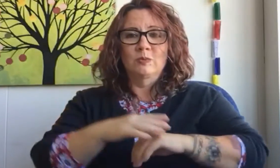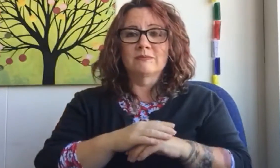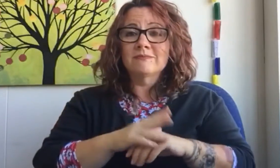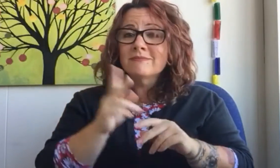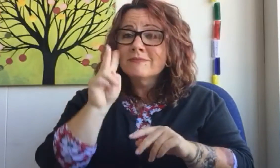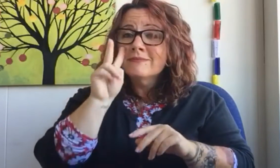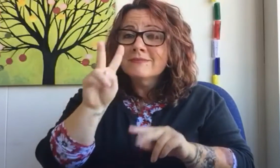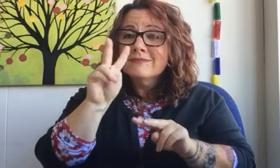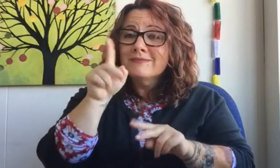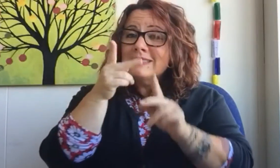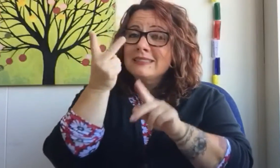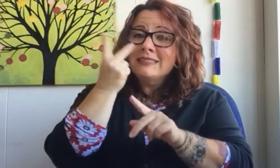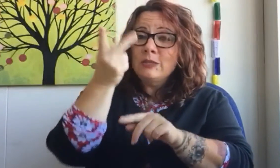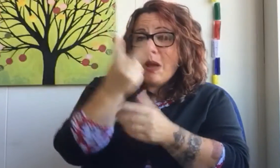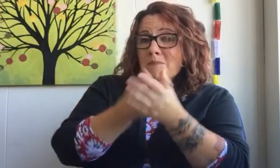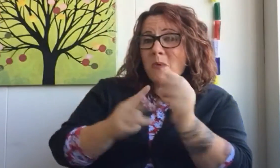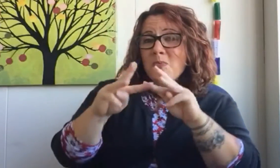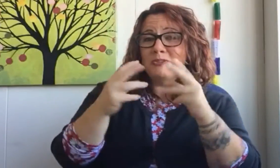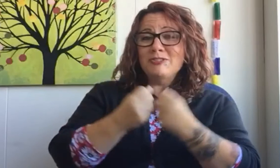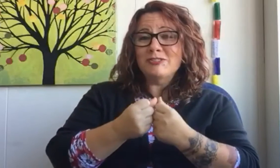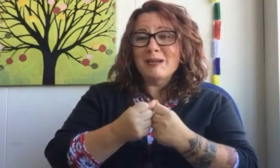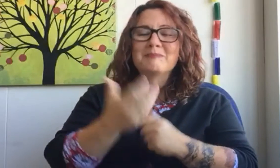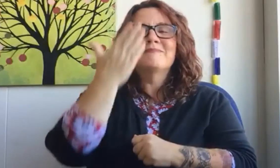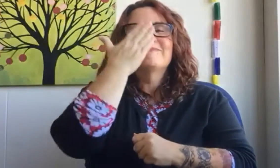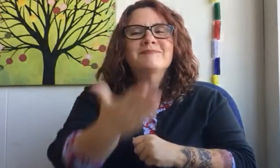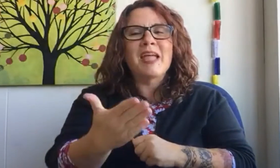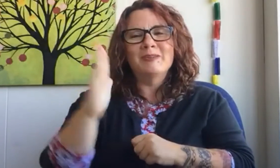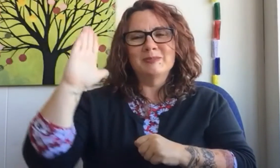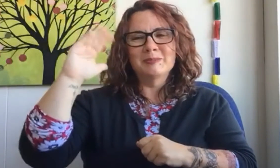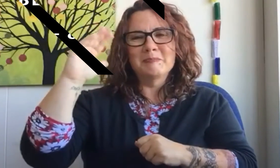See you at both workshops! Thank you!